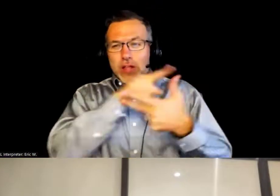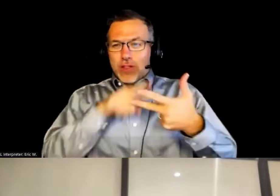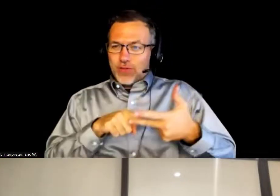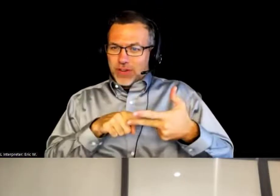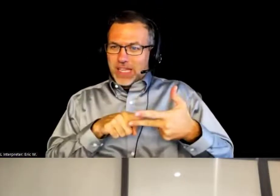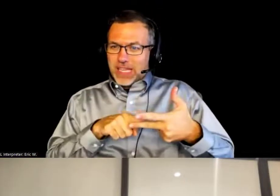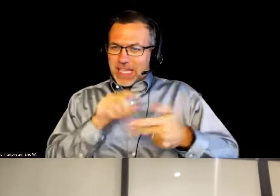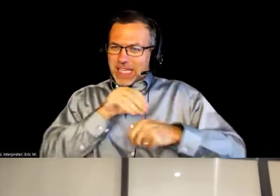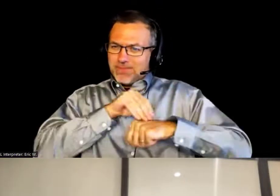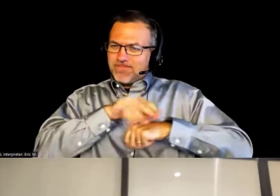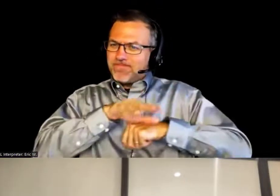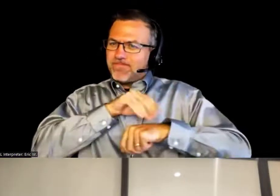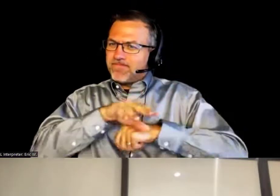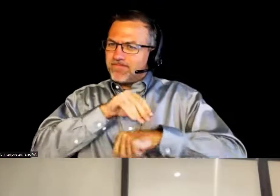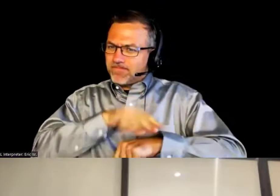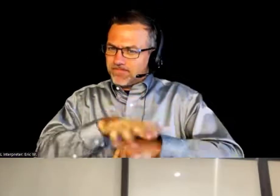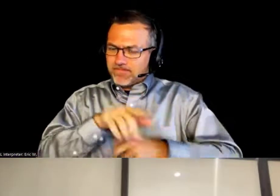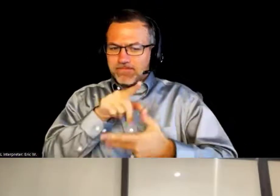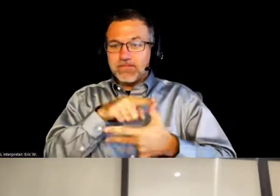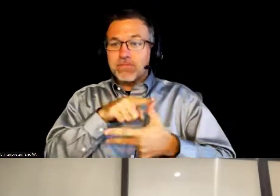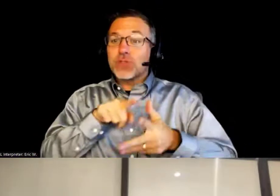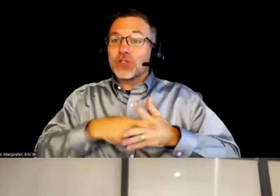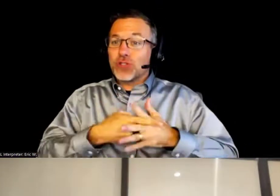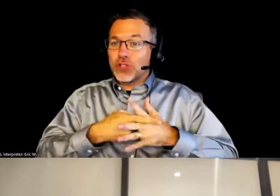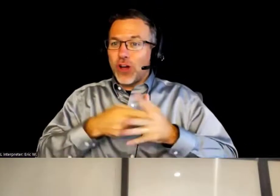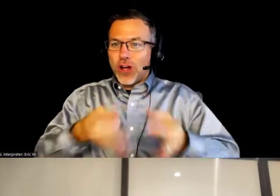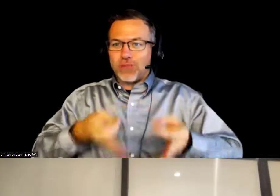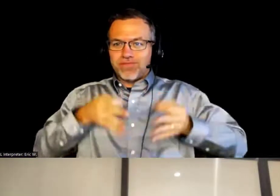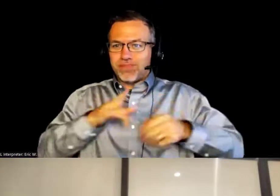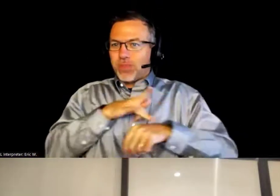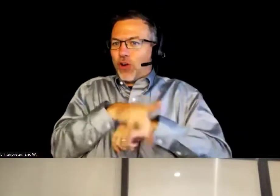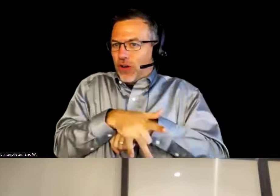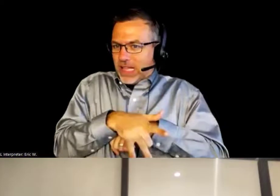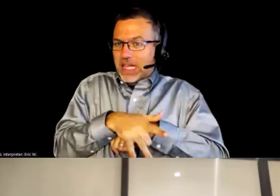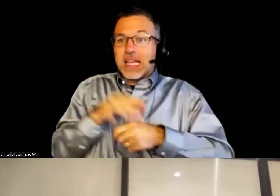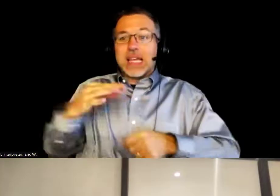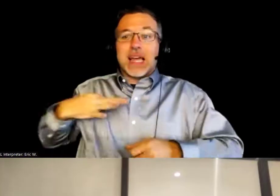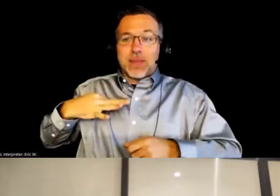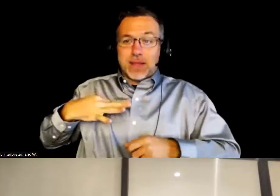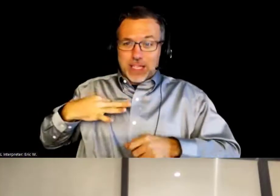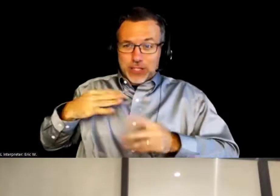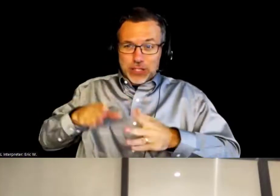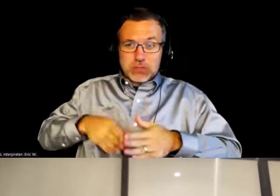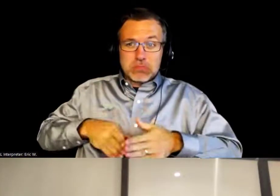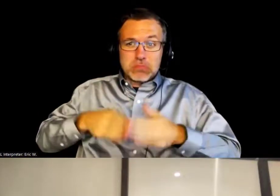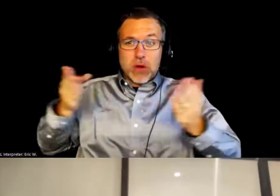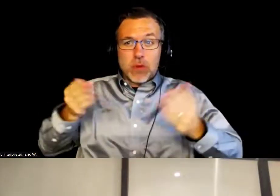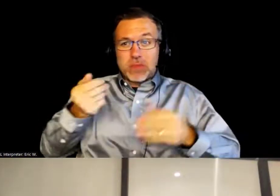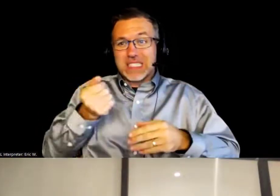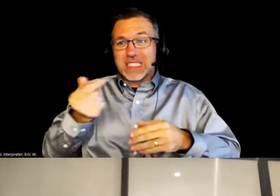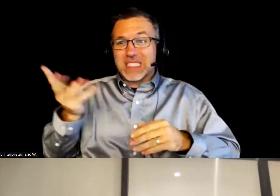I would have is first start early. So the application opens up several months before it's due for a reason,